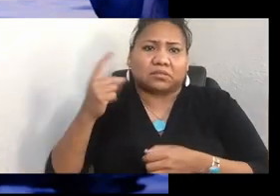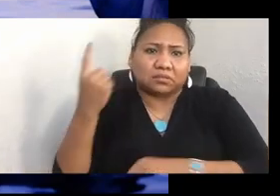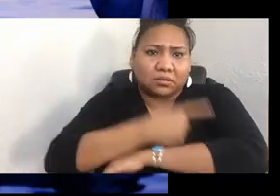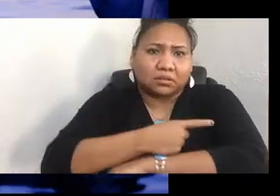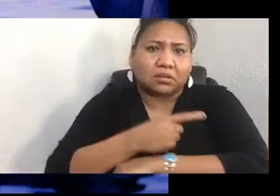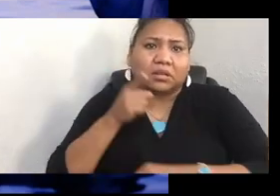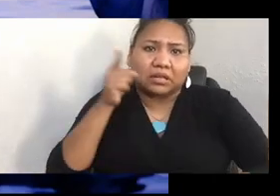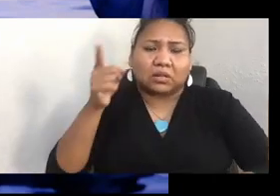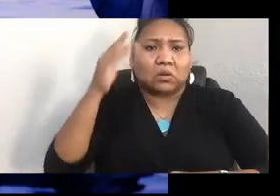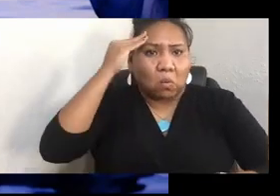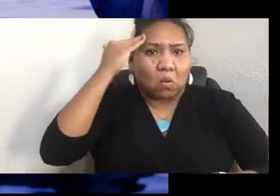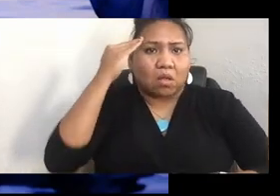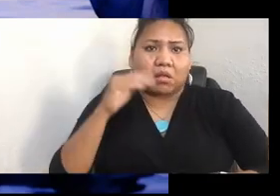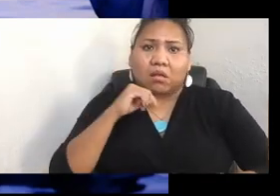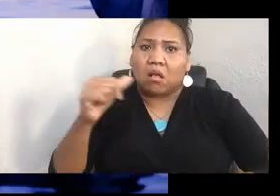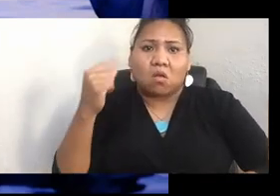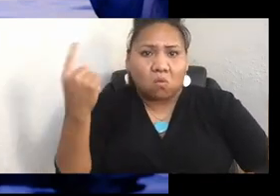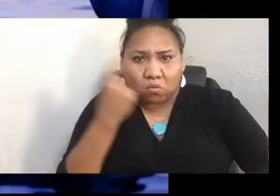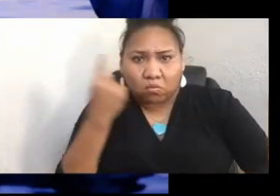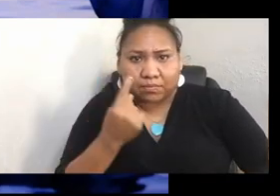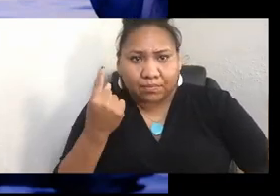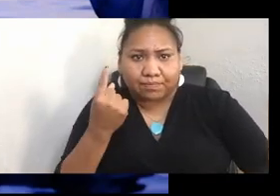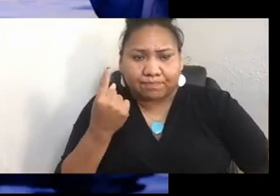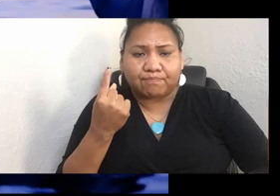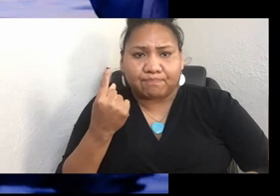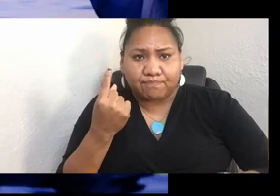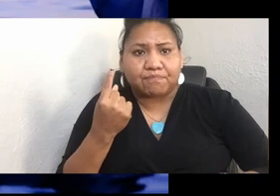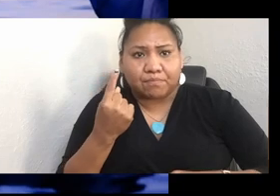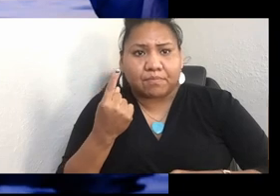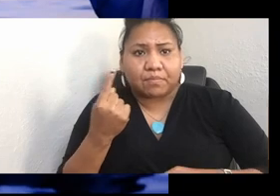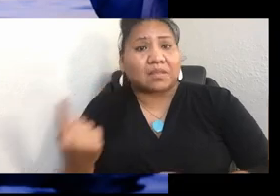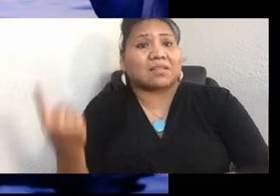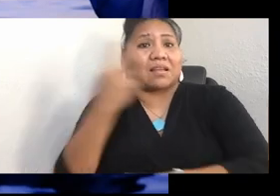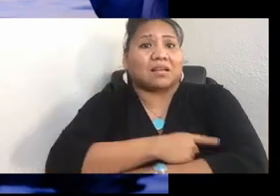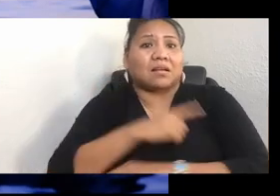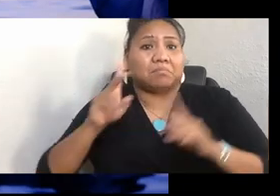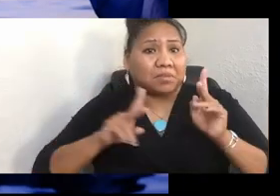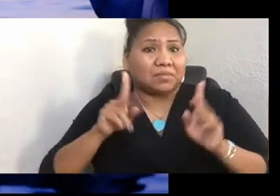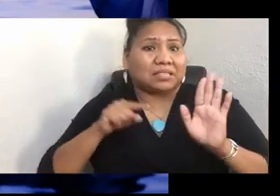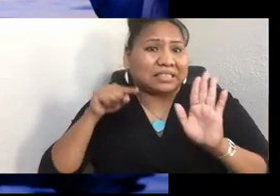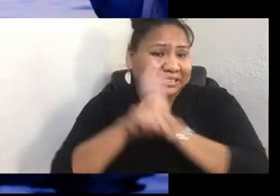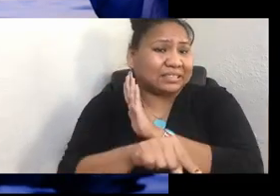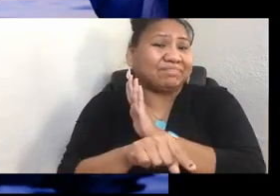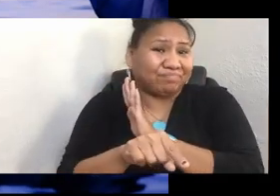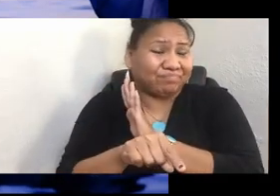And on the day that they publicly executed Chief Leschi, he said to the people, a great many of our traditions are